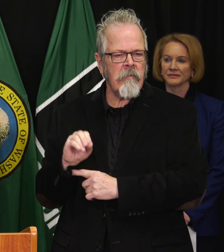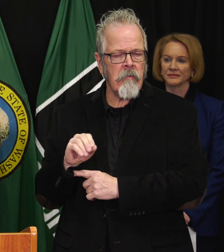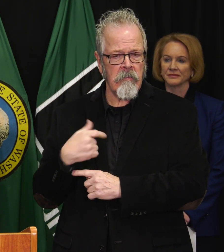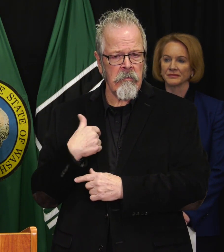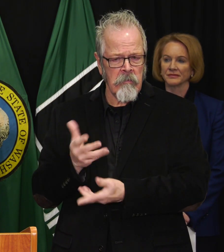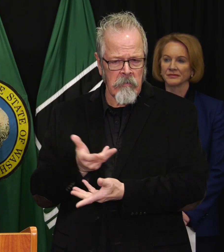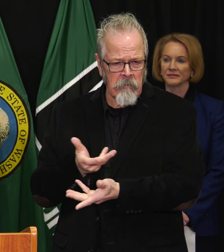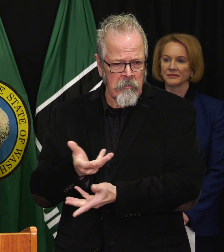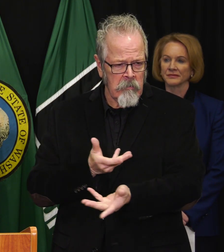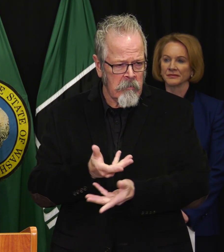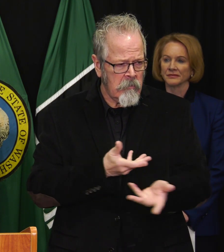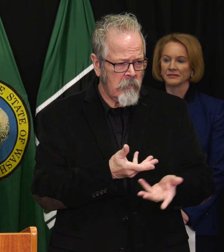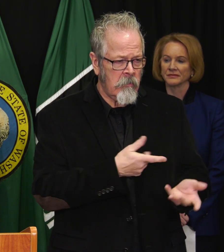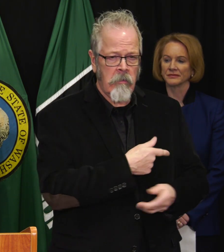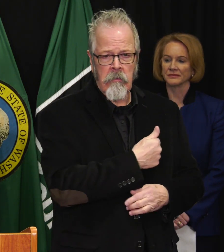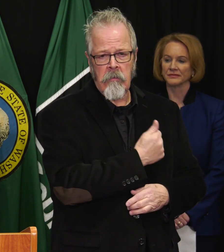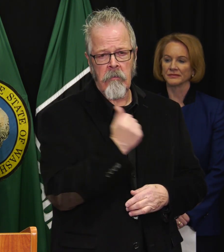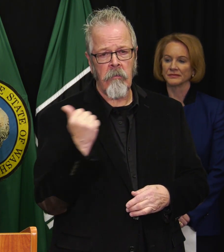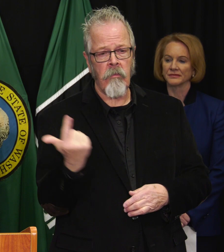together to protect our community.